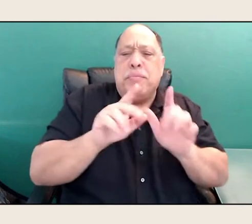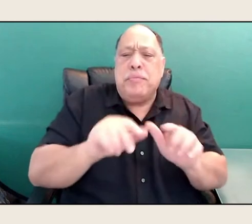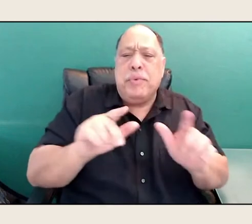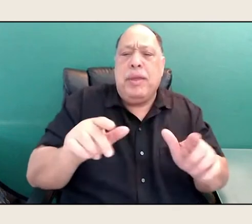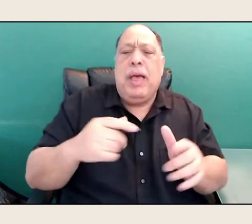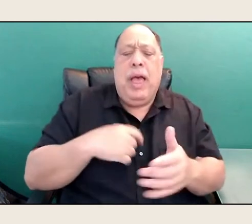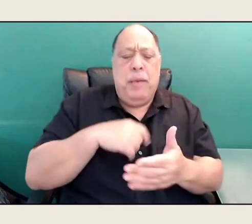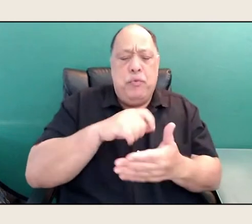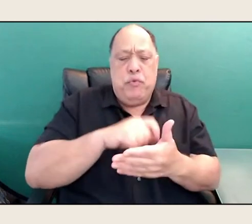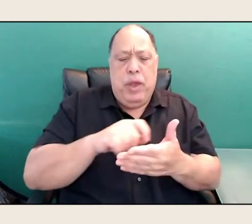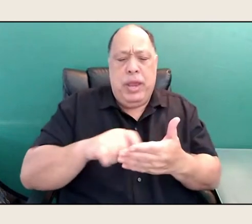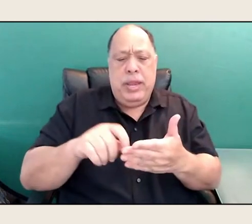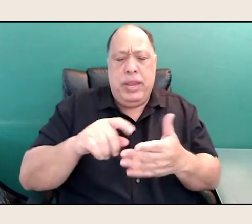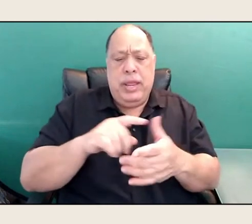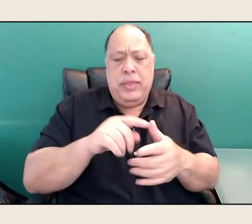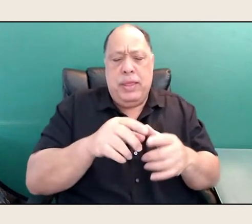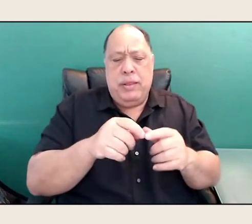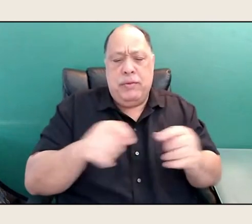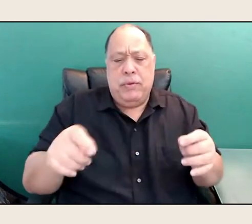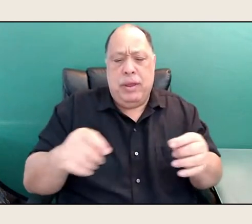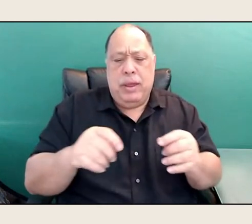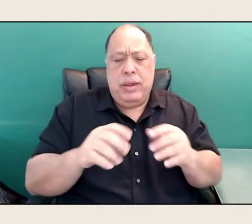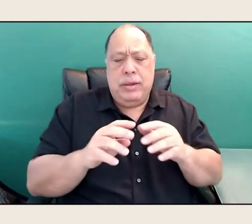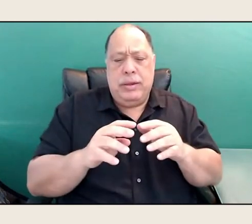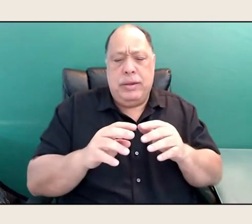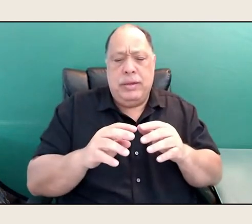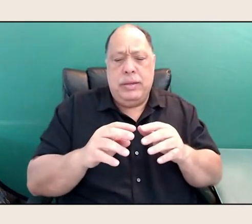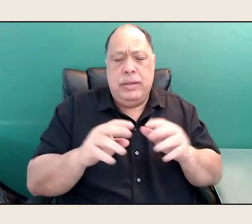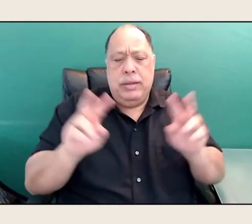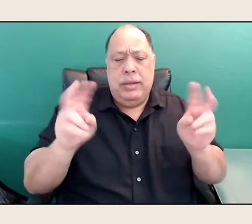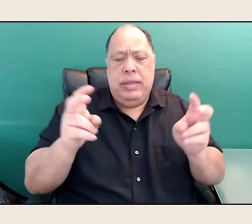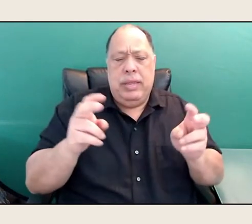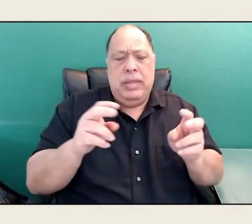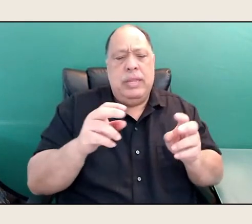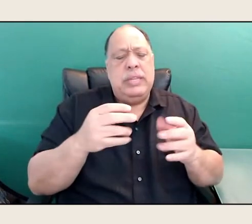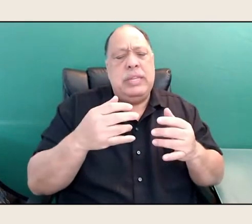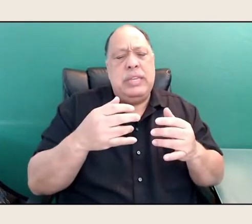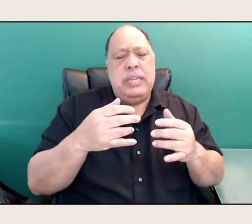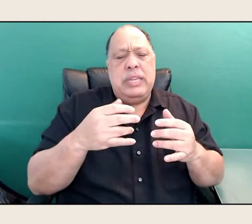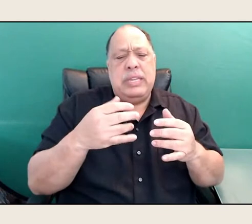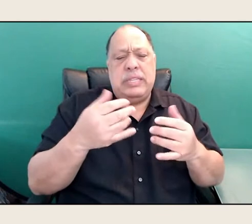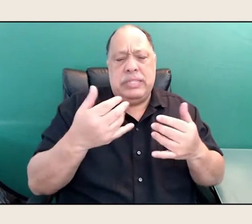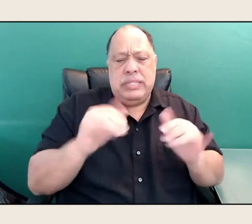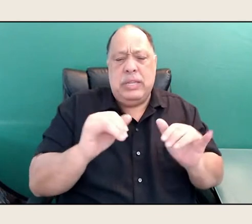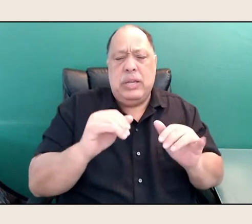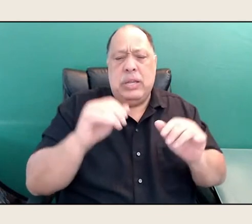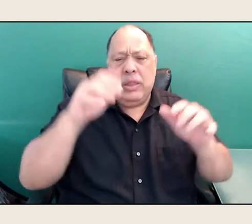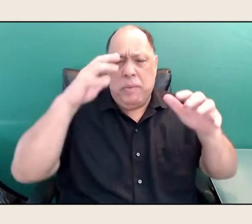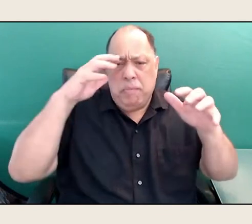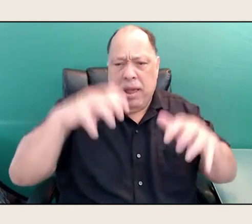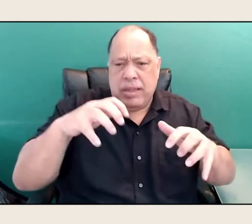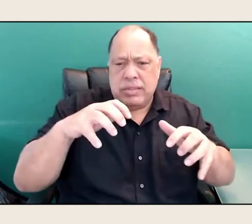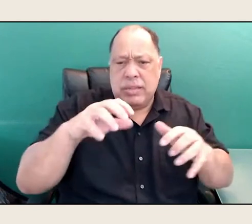even the monster has a story. And I thought whoa, I had to sit with that. And I thought thank you.